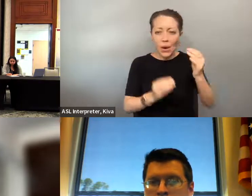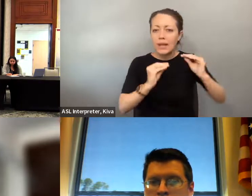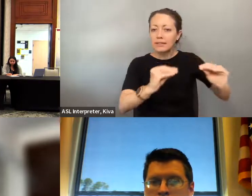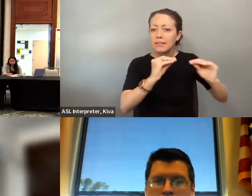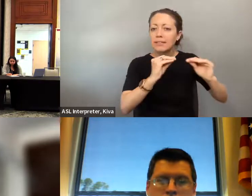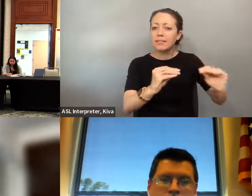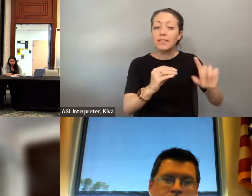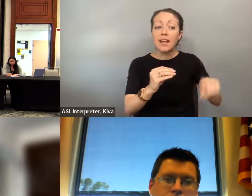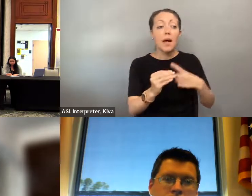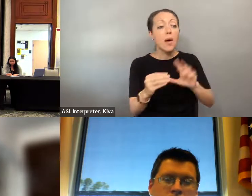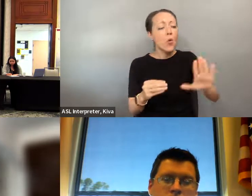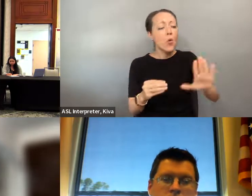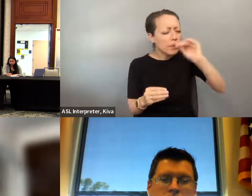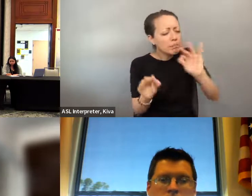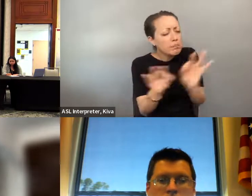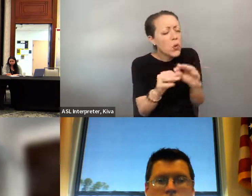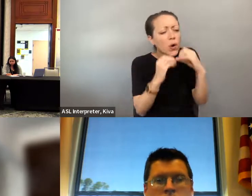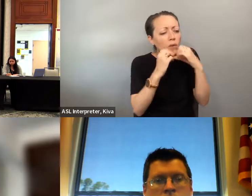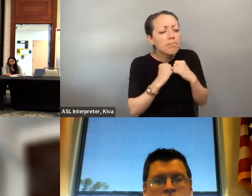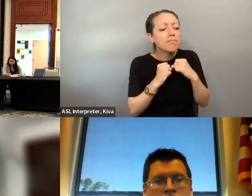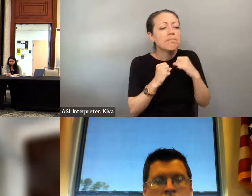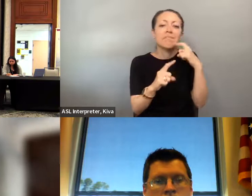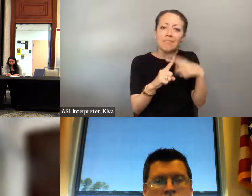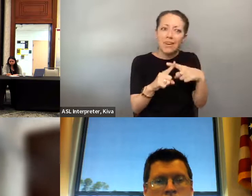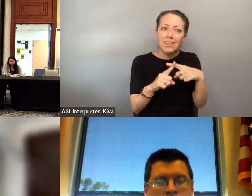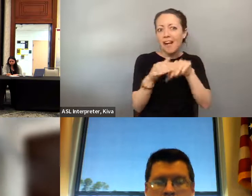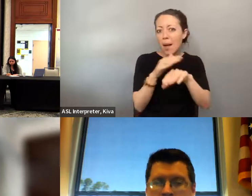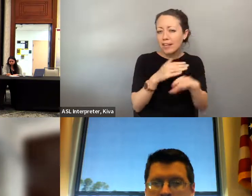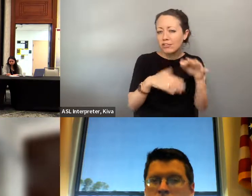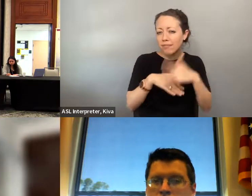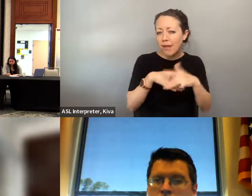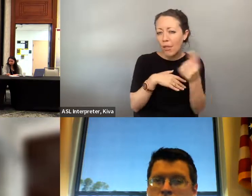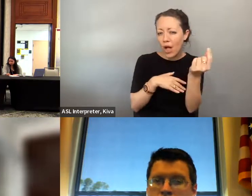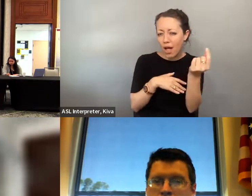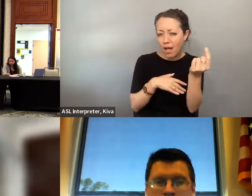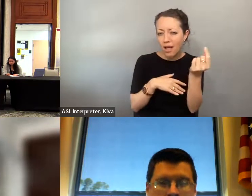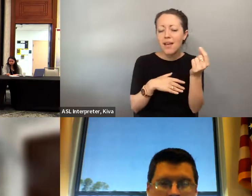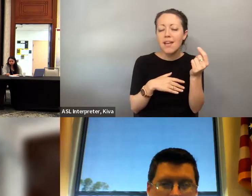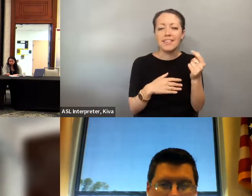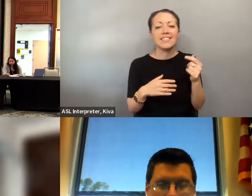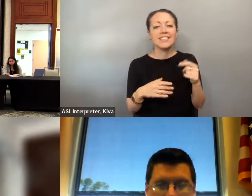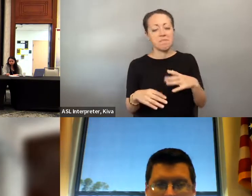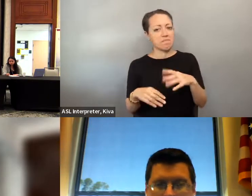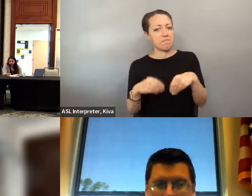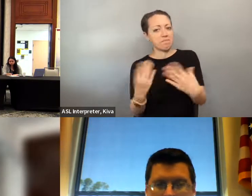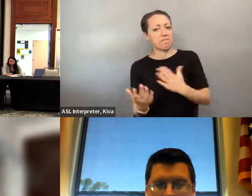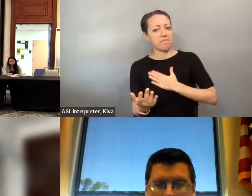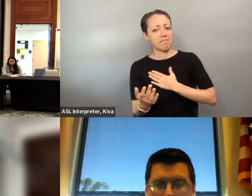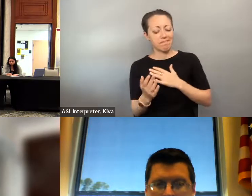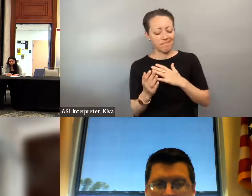are their accommodations at the polls? So it's important that we're all educating marginalized youth with disabilities not only about using their voices and What are their accommodations at the polls So it's important that we're all educating marginalized youth with disabilities not only about using their voices and empowering them but also what are there combinations, when they're at the polls and I can give a